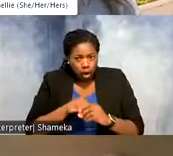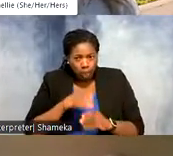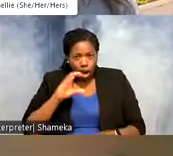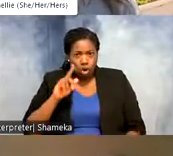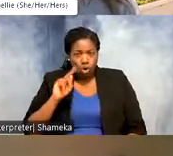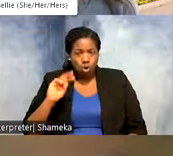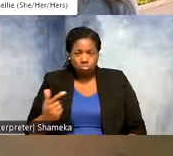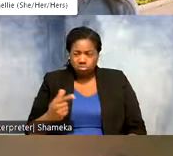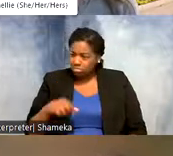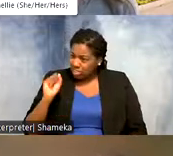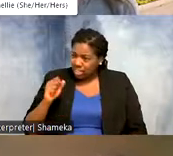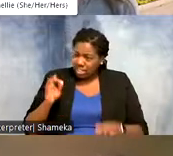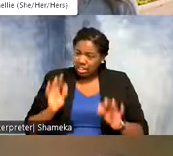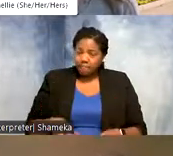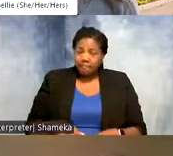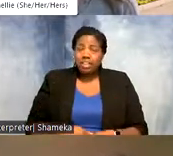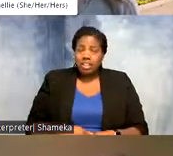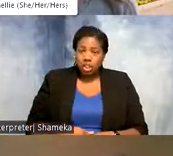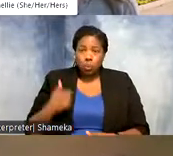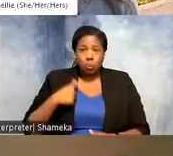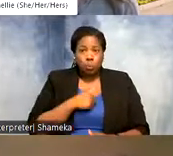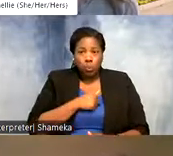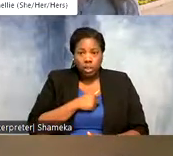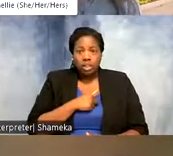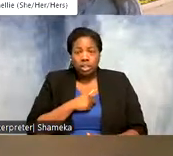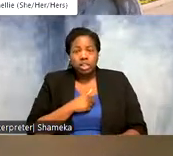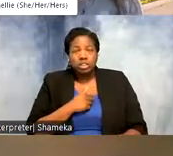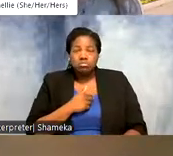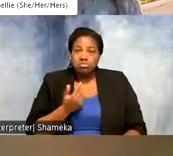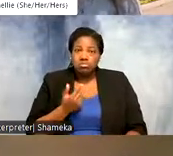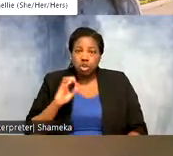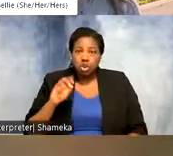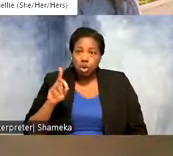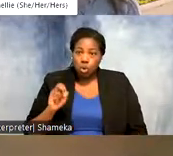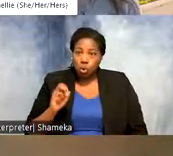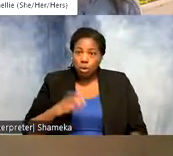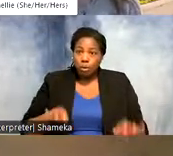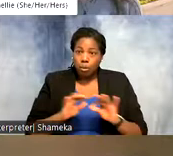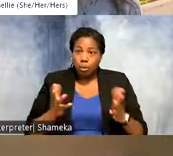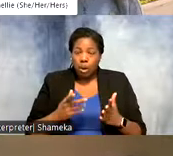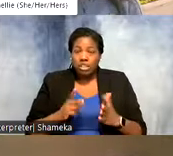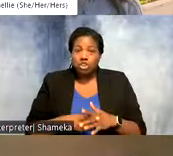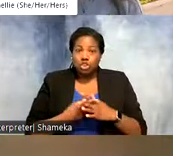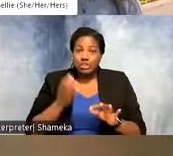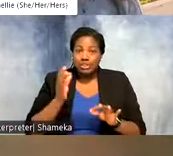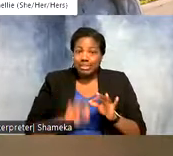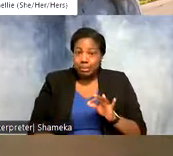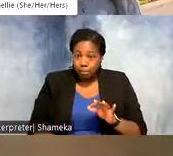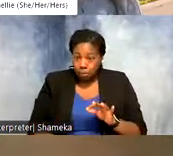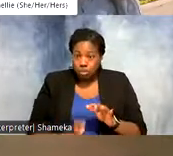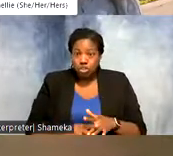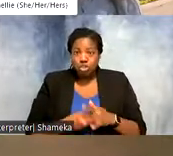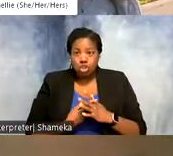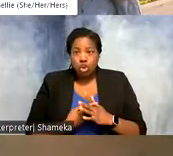Allie: Yeah! So with code I think the key is to start simple. So start with a topic you're